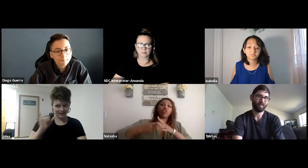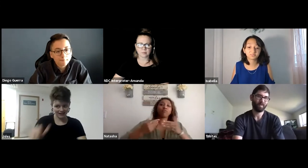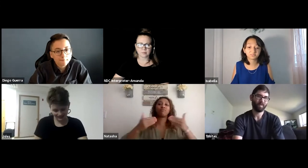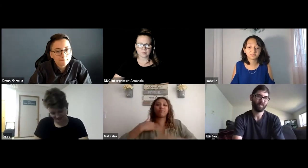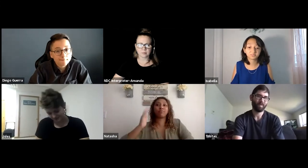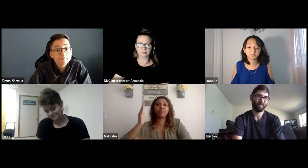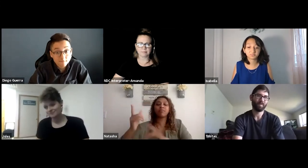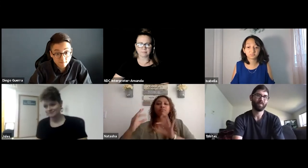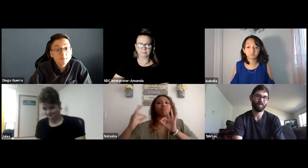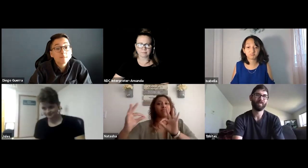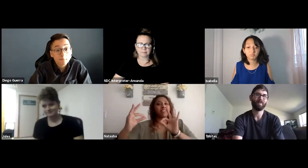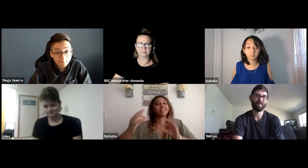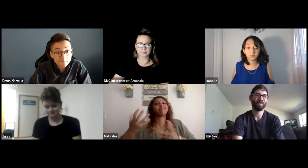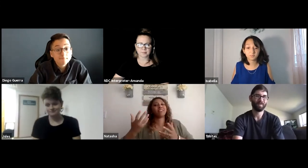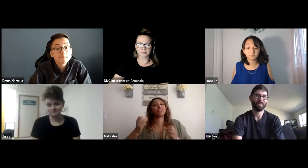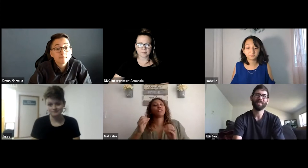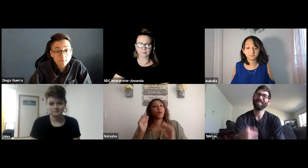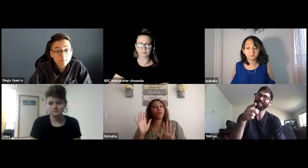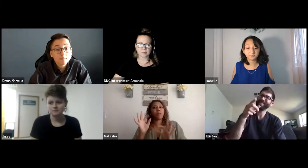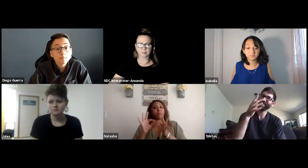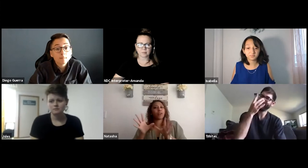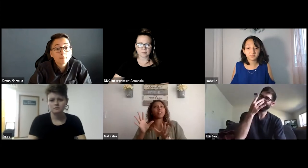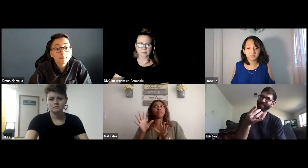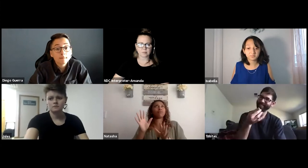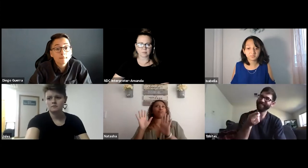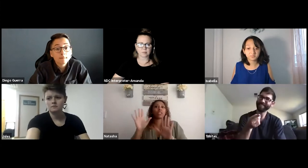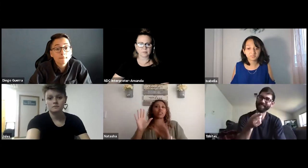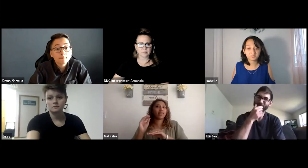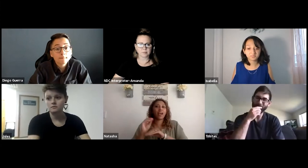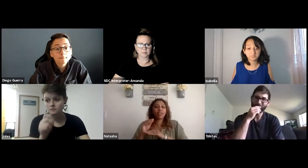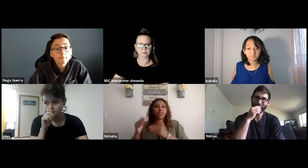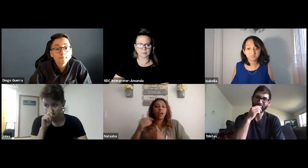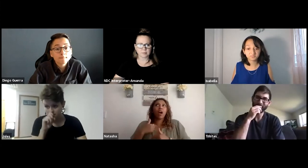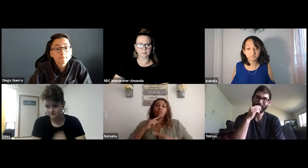going to be presenting on so when I presented they were on point and matched my presentation.